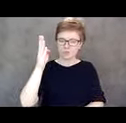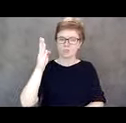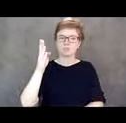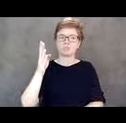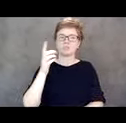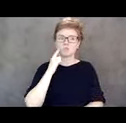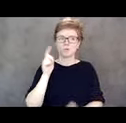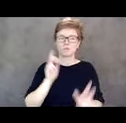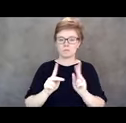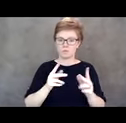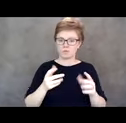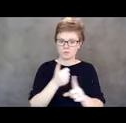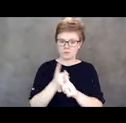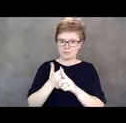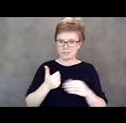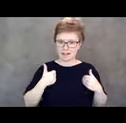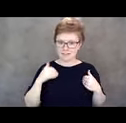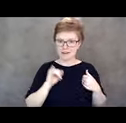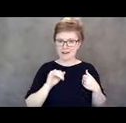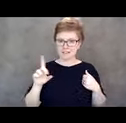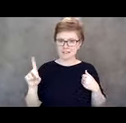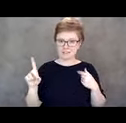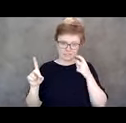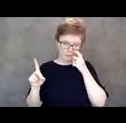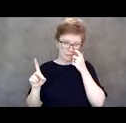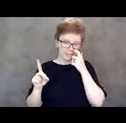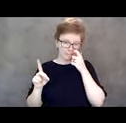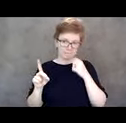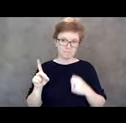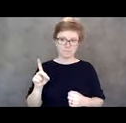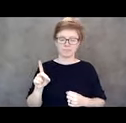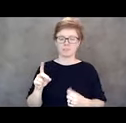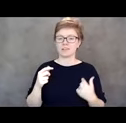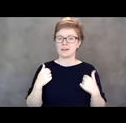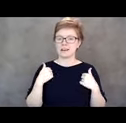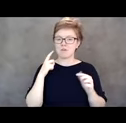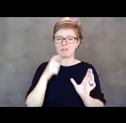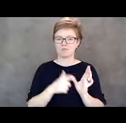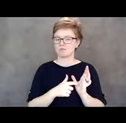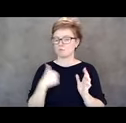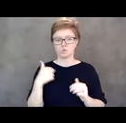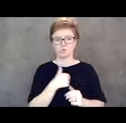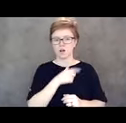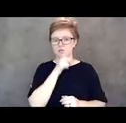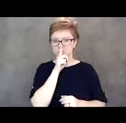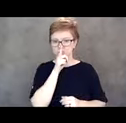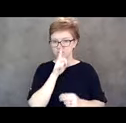And that is something I recognized we didn't say is No. 1 is advocate.